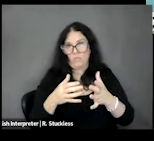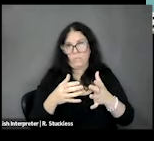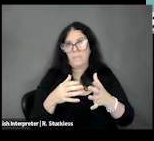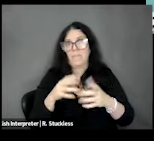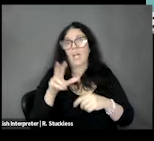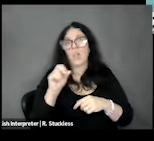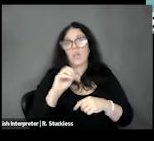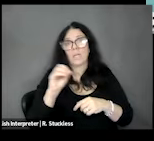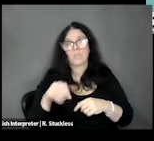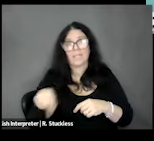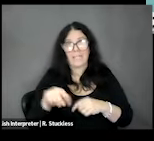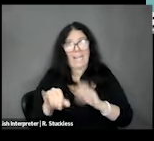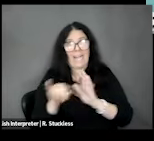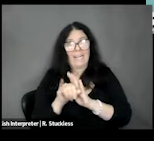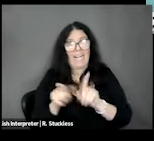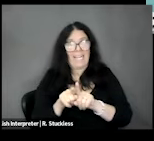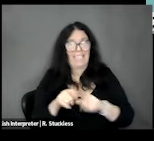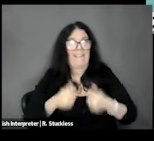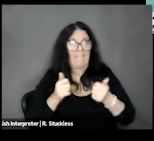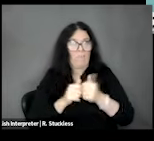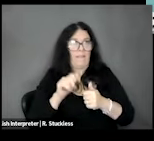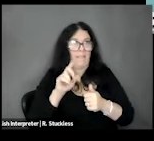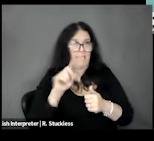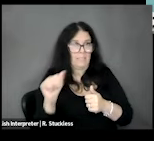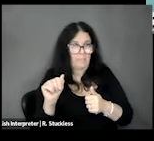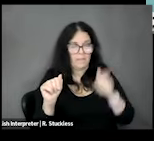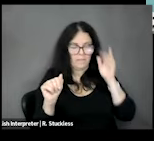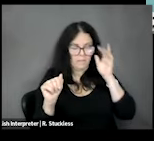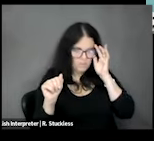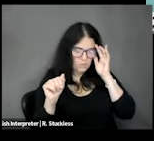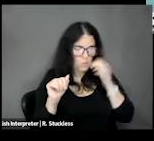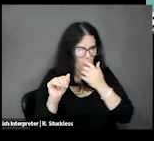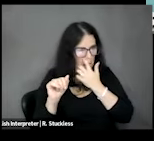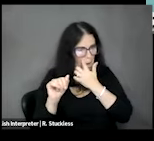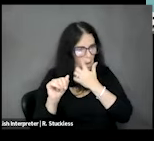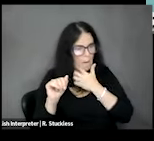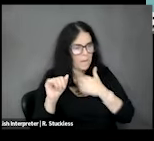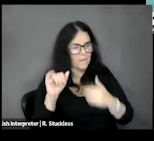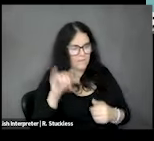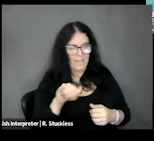those identify as living with a disability. That is the ultimate goal of the program is to